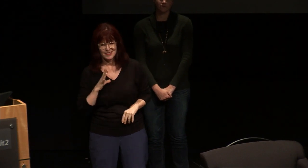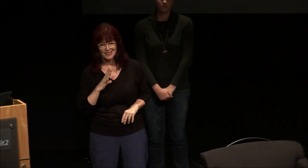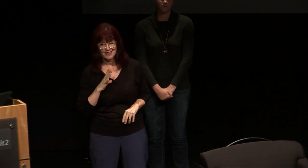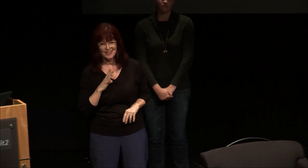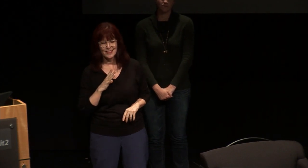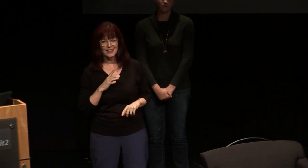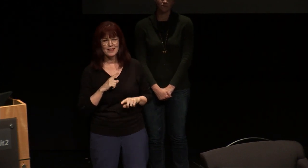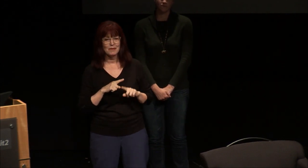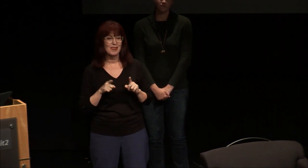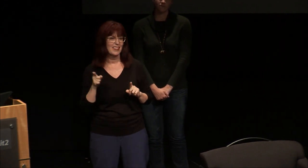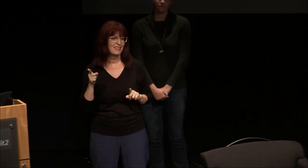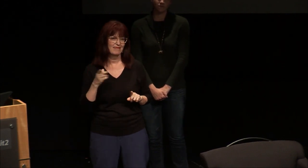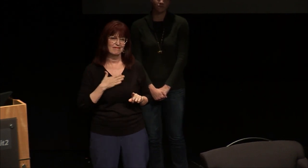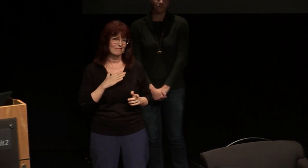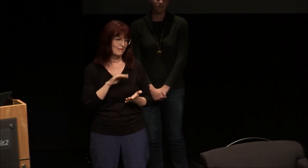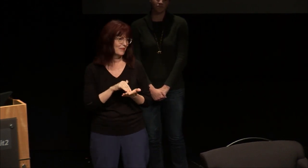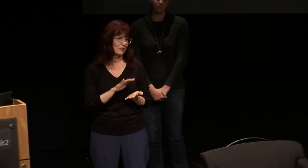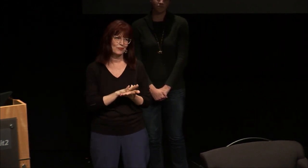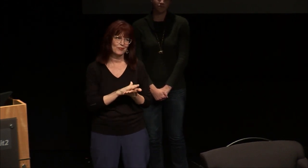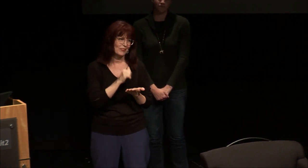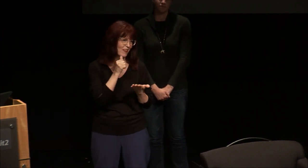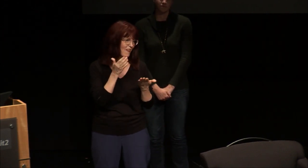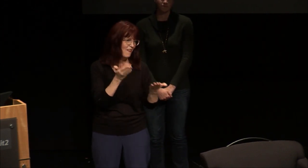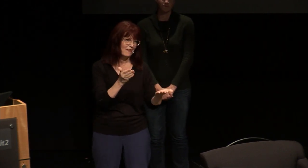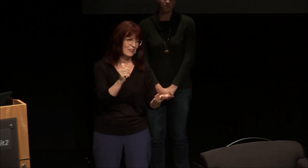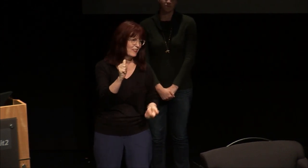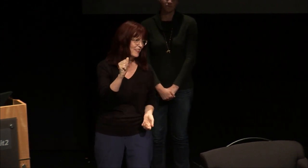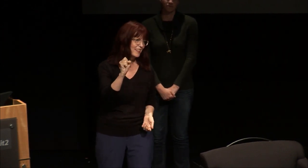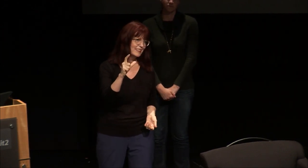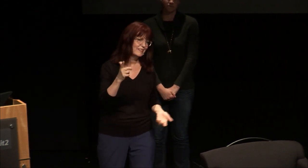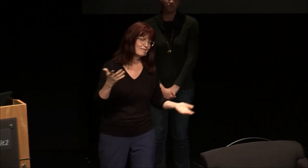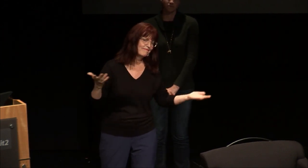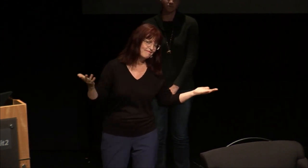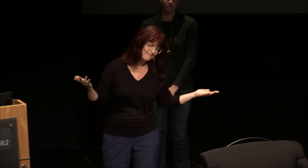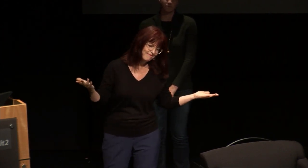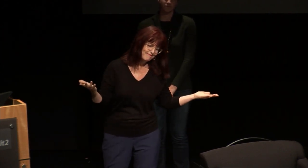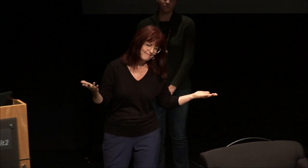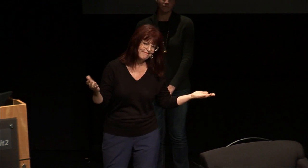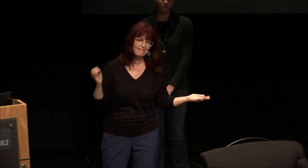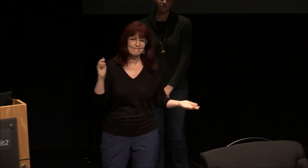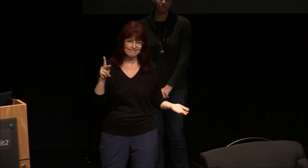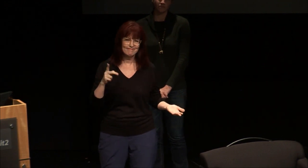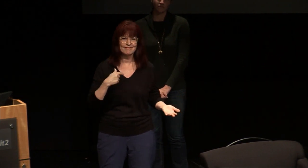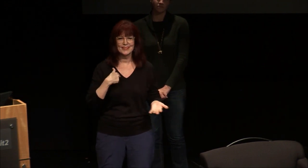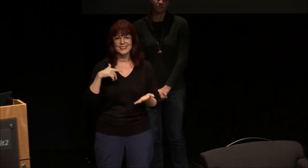they'll be language classes but my middle school didn't offer ASL either so